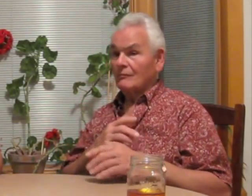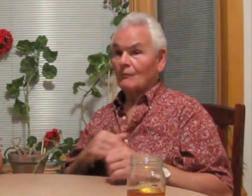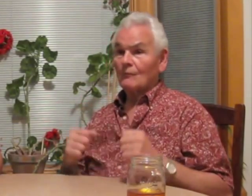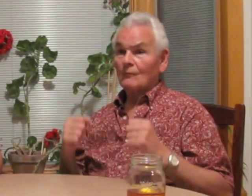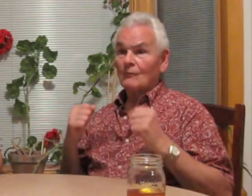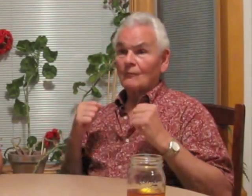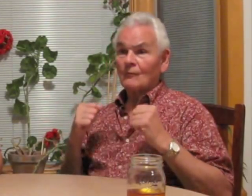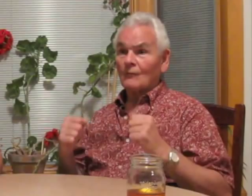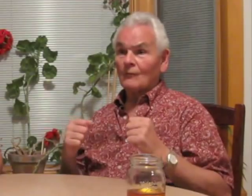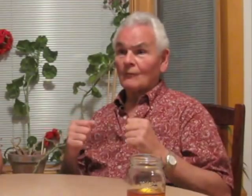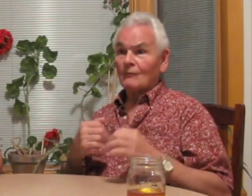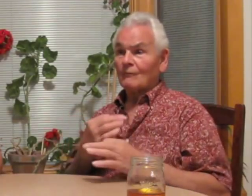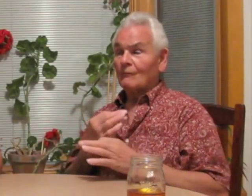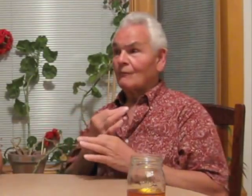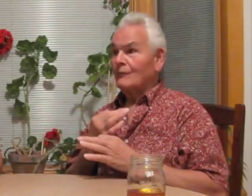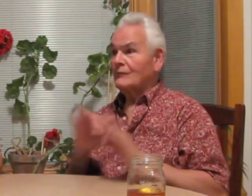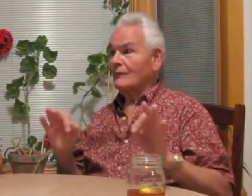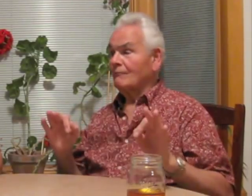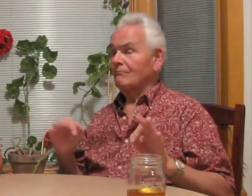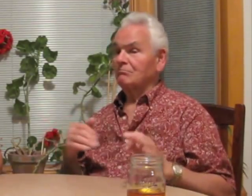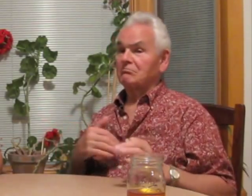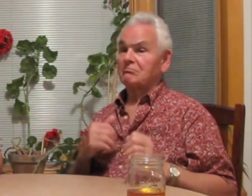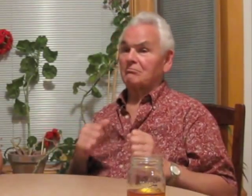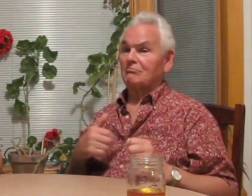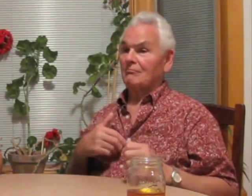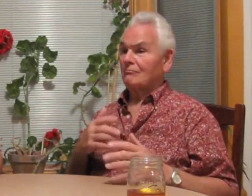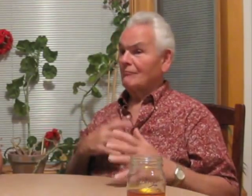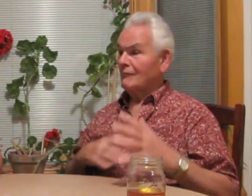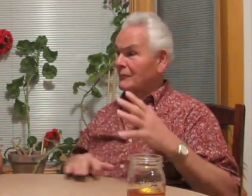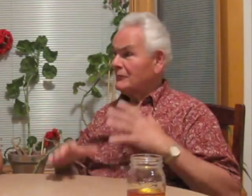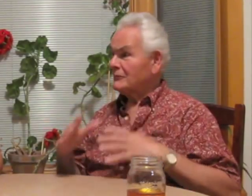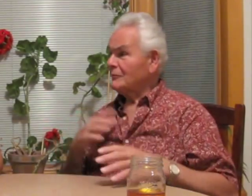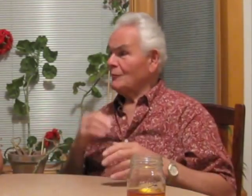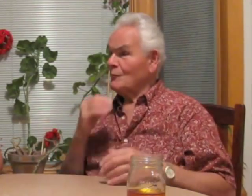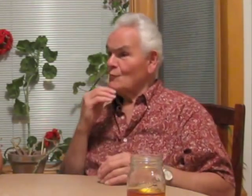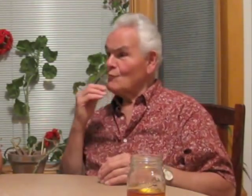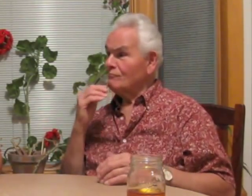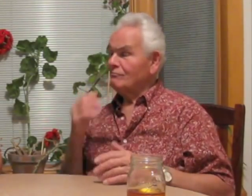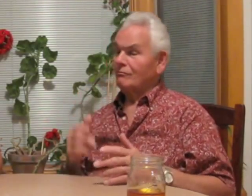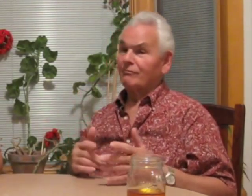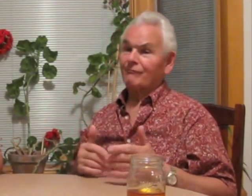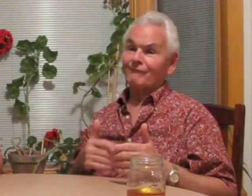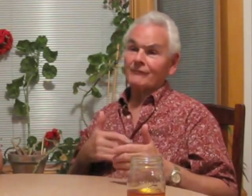Hurray! We were free to wear what we usually wear at home. It felt so good!